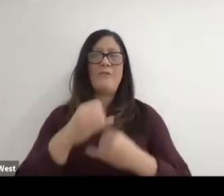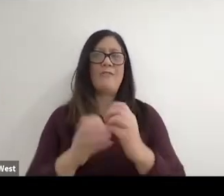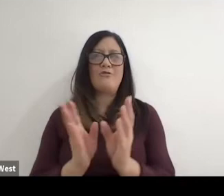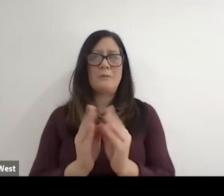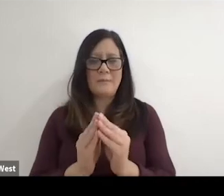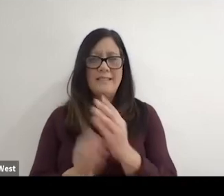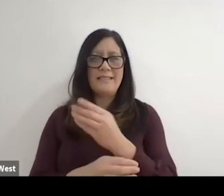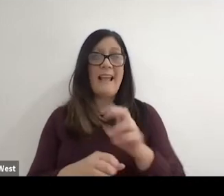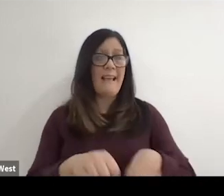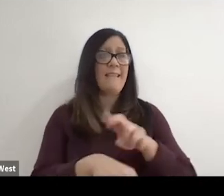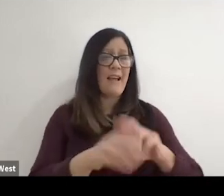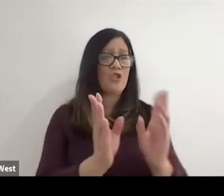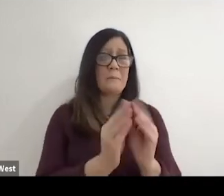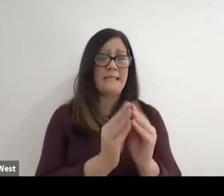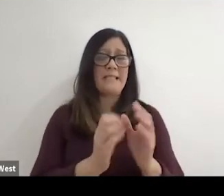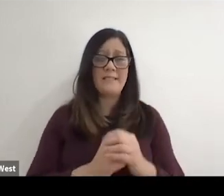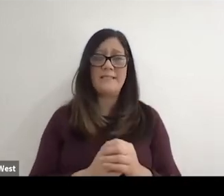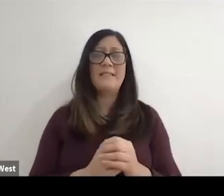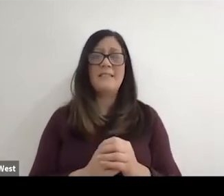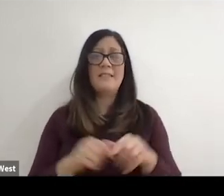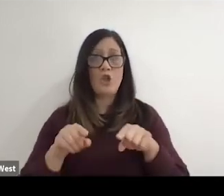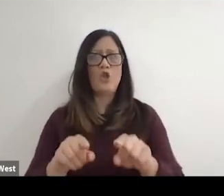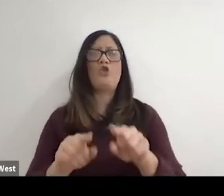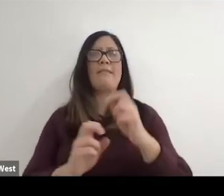our international meetings and our national meetings all throughout that